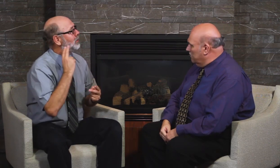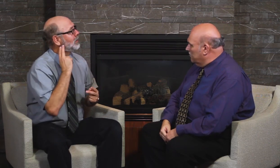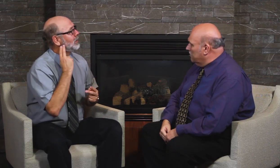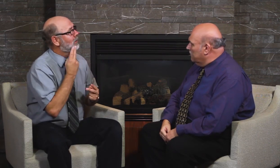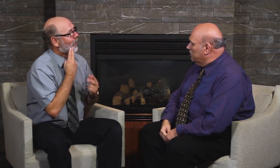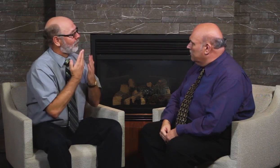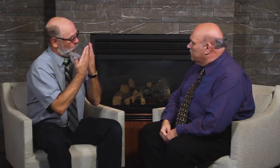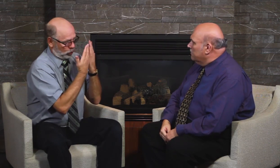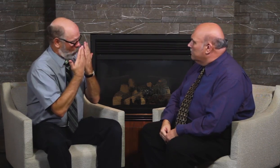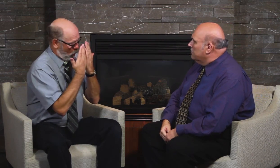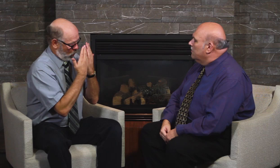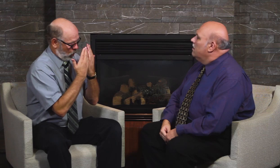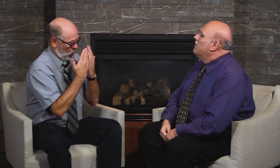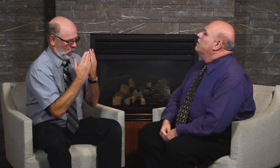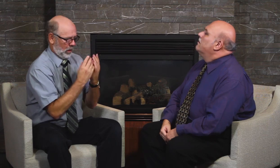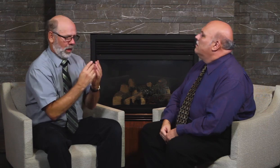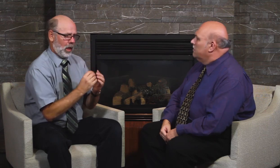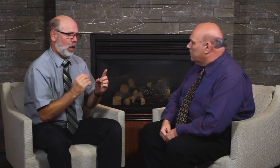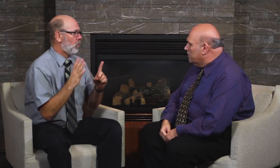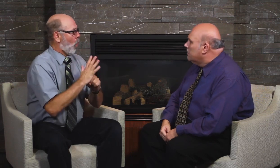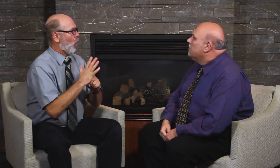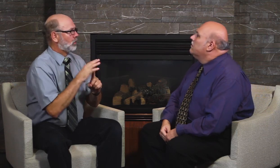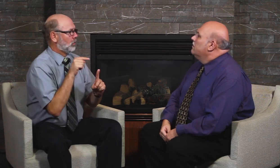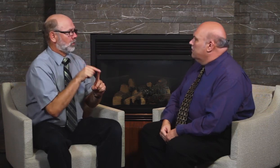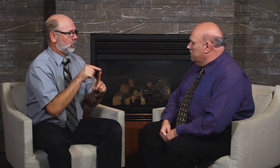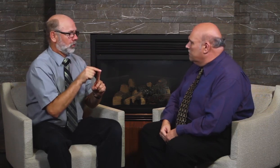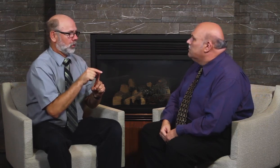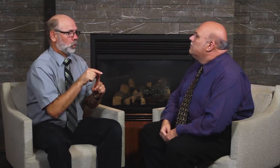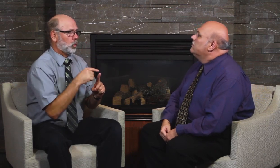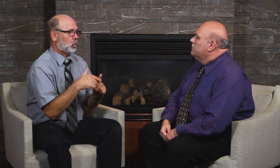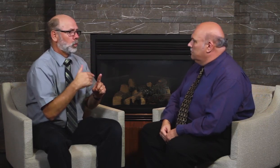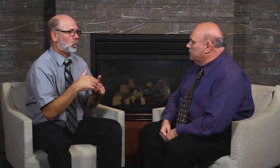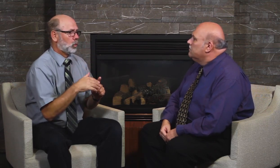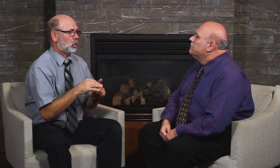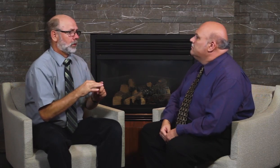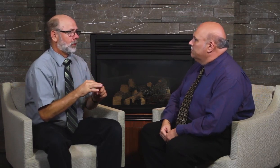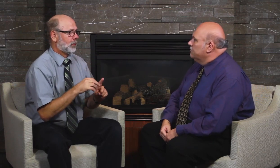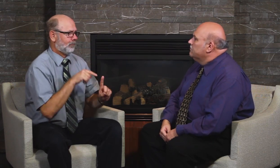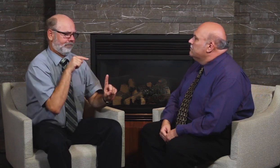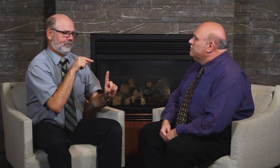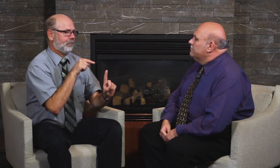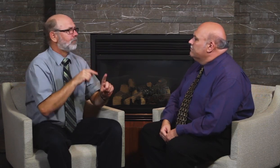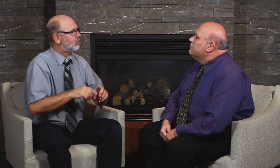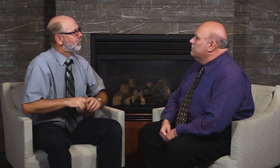Rights and to keep the Deaf schools.